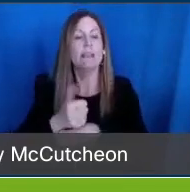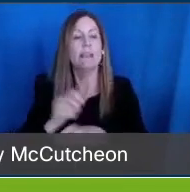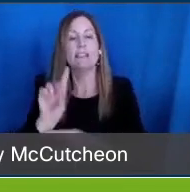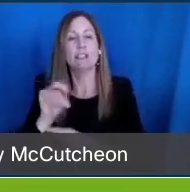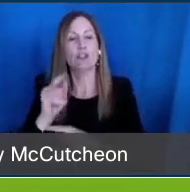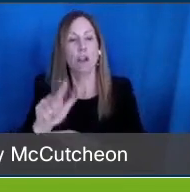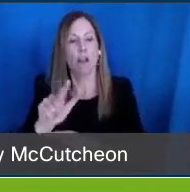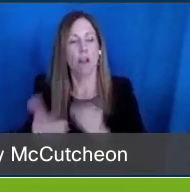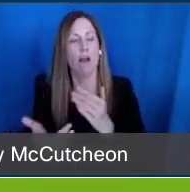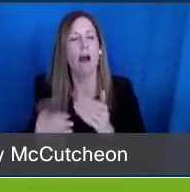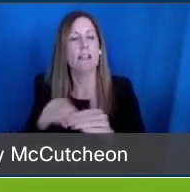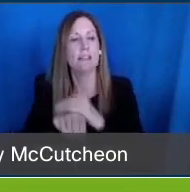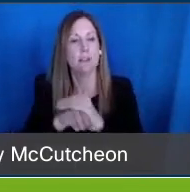in the state of Minnesota.